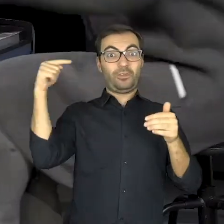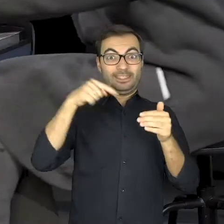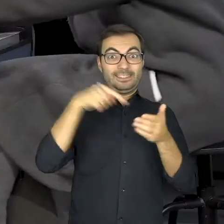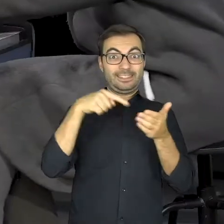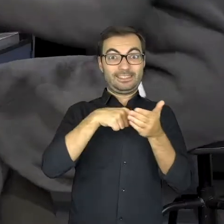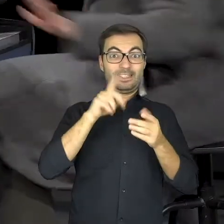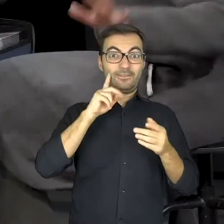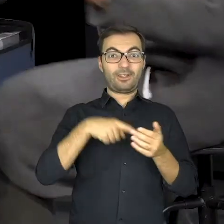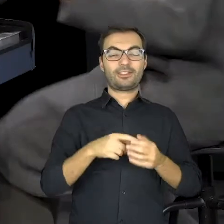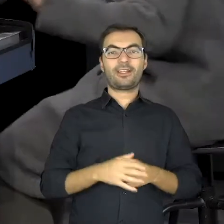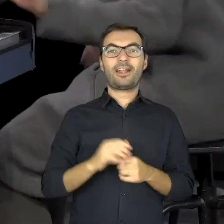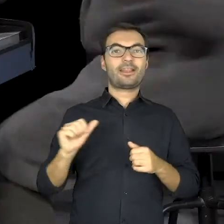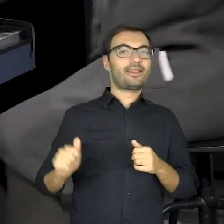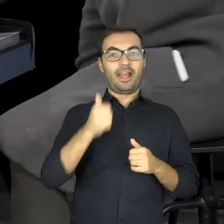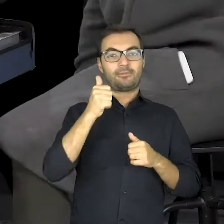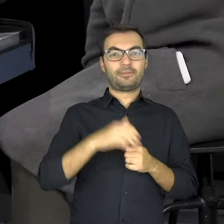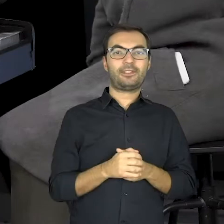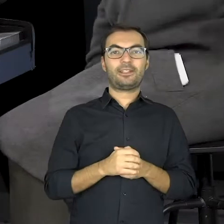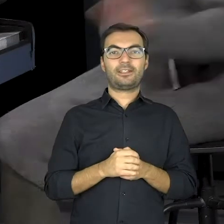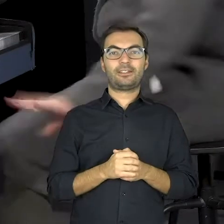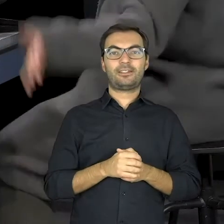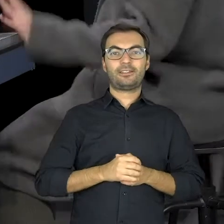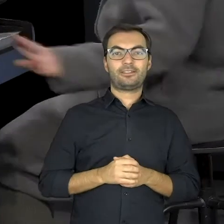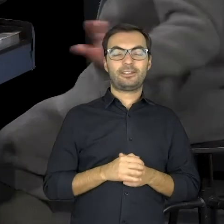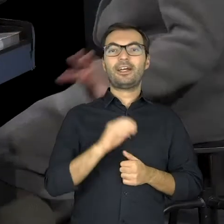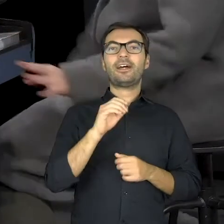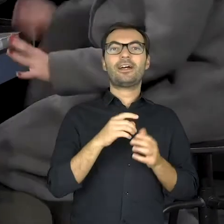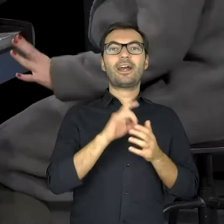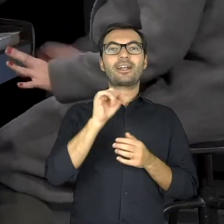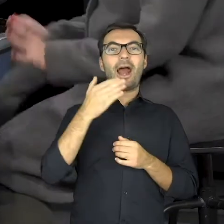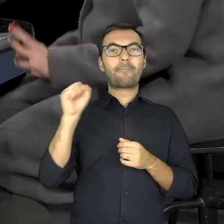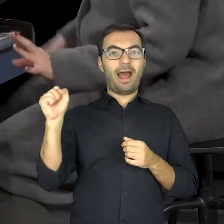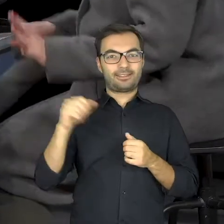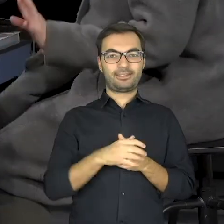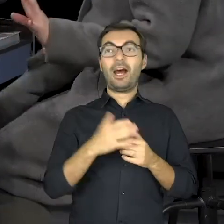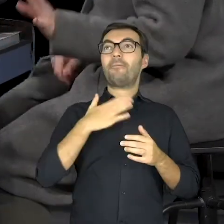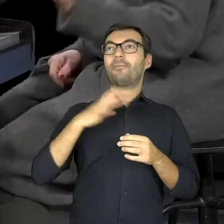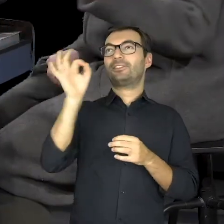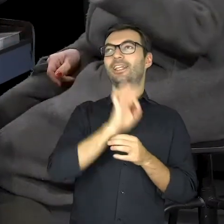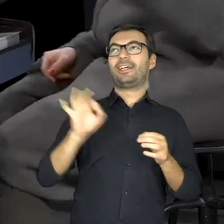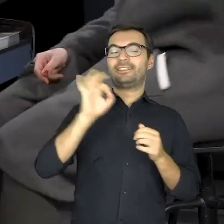Yeah, but first, let’s learn the scale. Oooh! So, I do stand a chance!